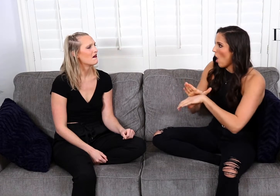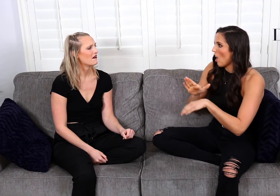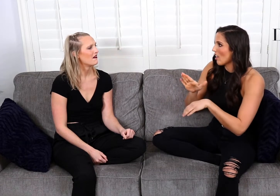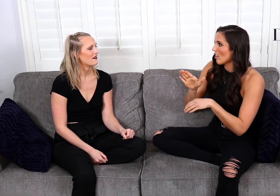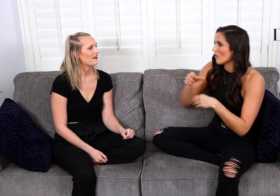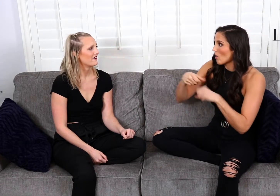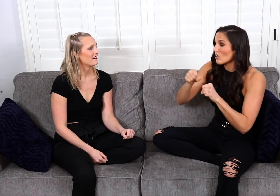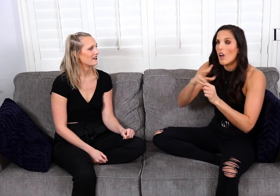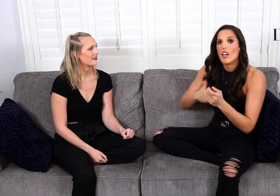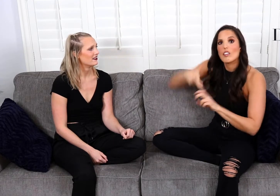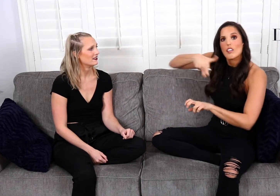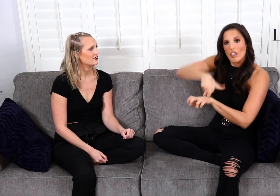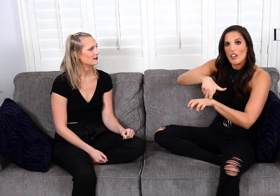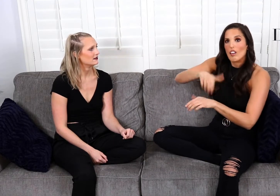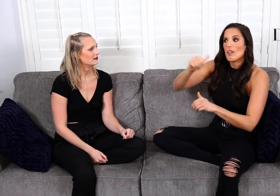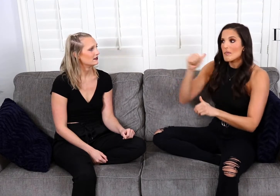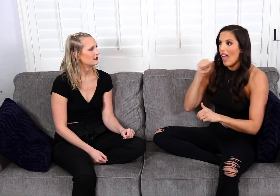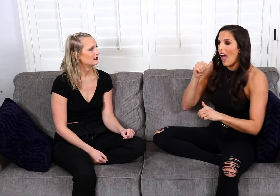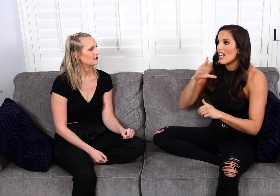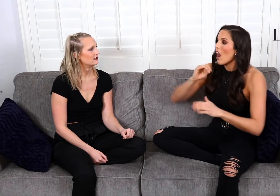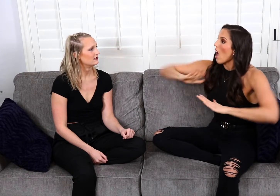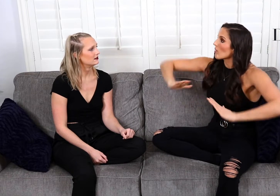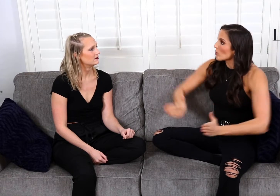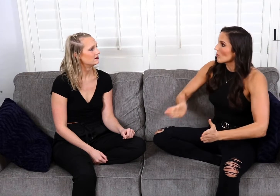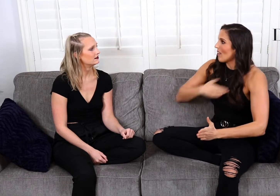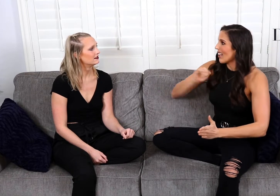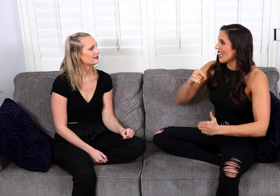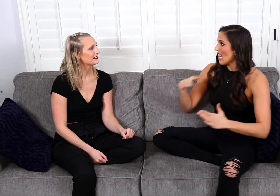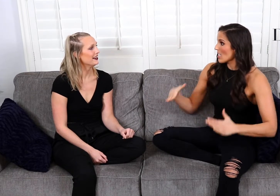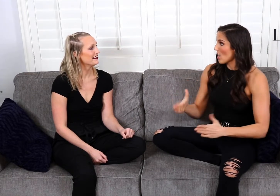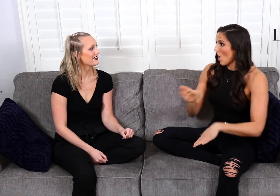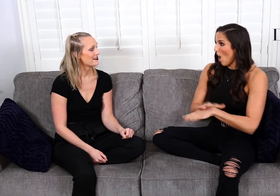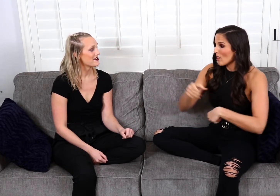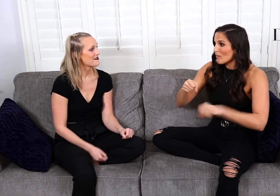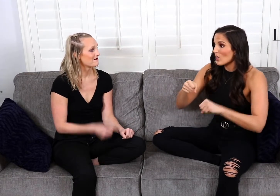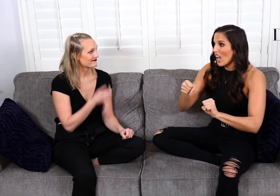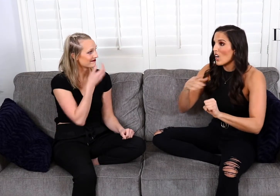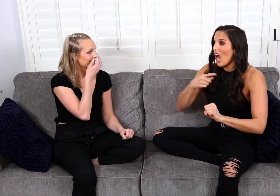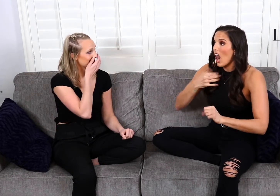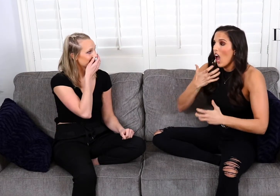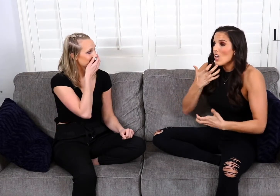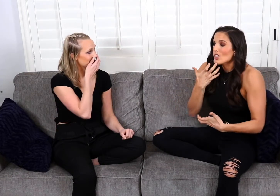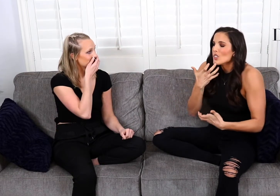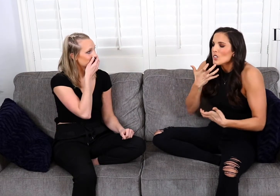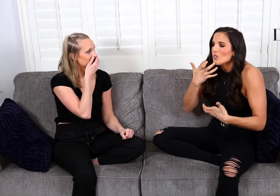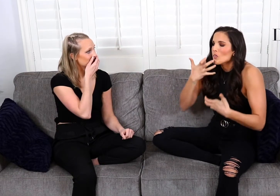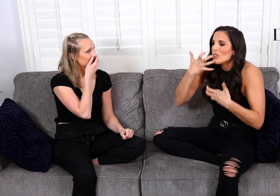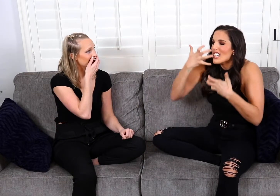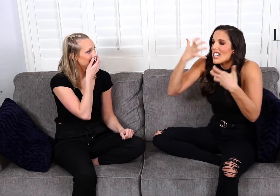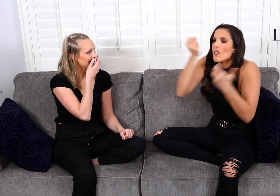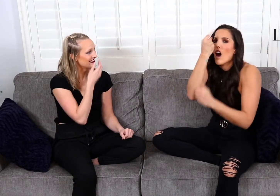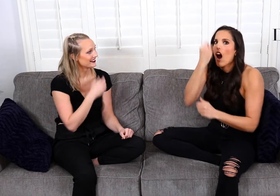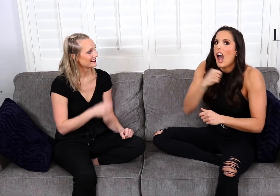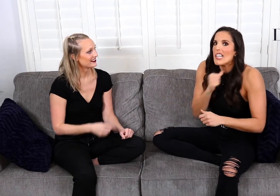on the side of the motorcycles when I hopped on the back and squeeze my legs together and I screamed, in my head,